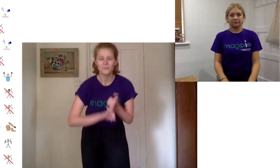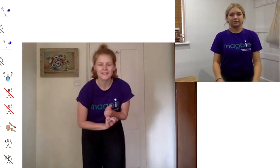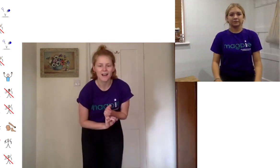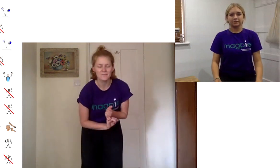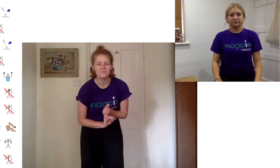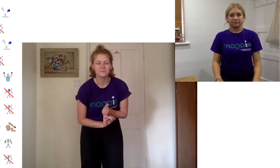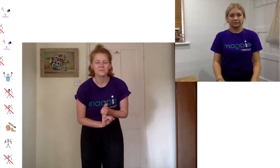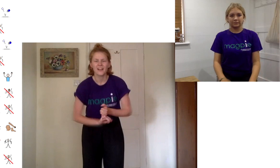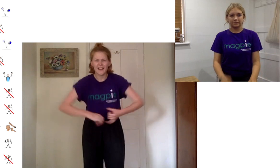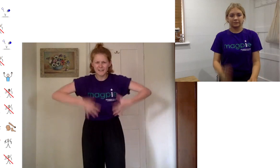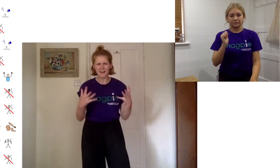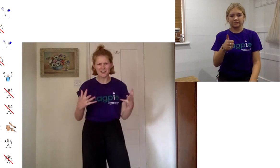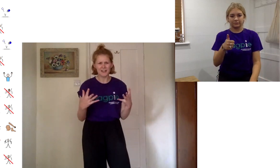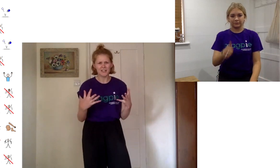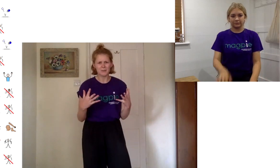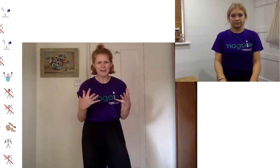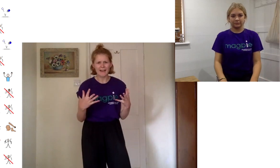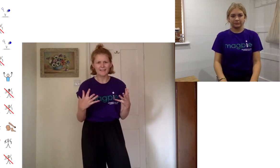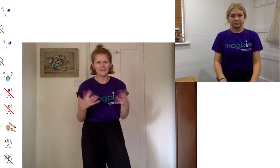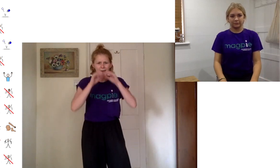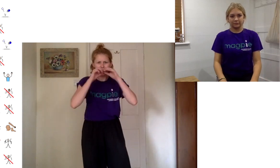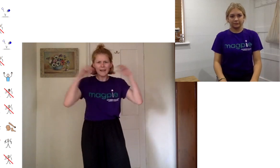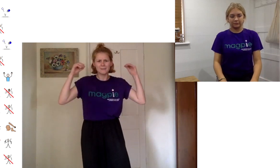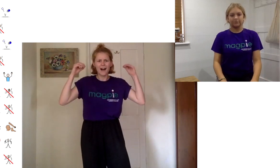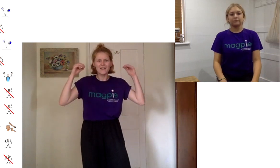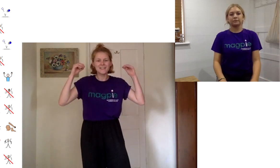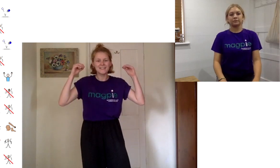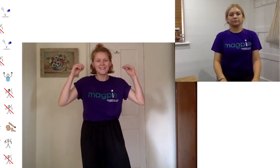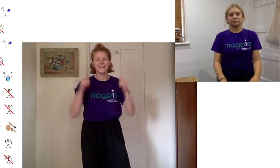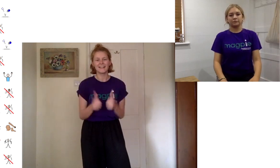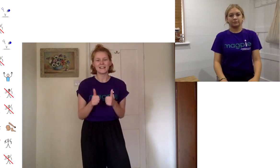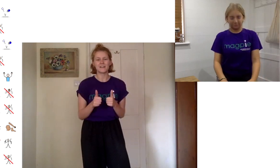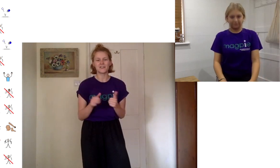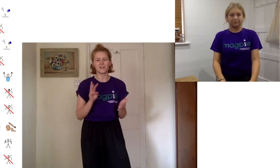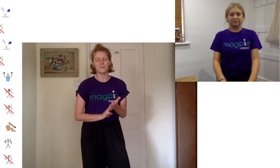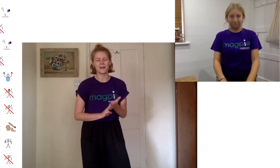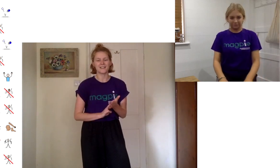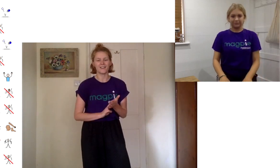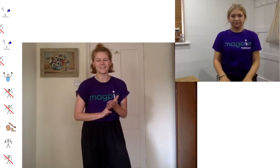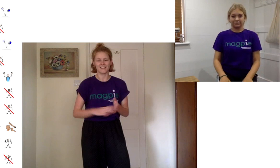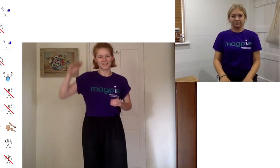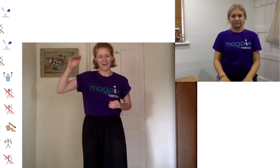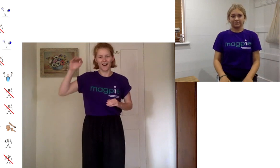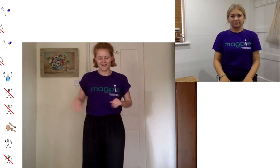with simon as much energy as we can big smiles let's finish off our mascara dance on a high